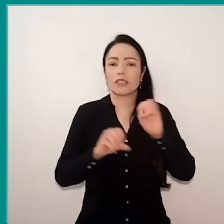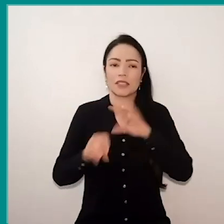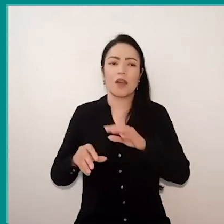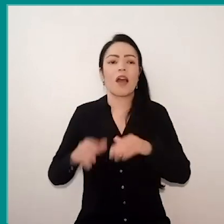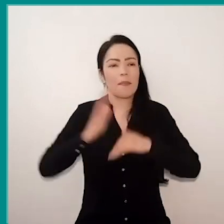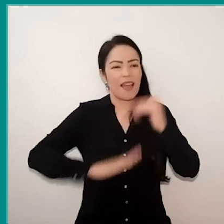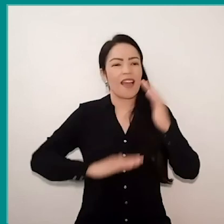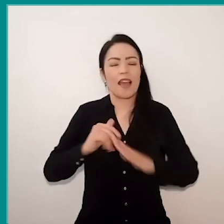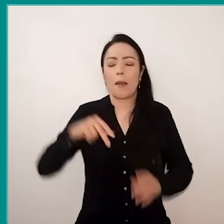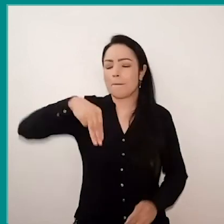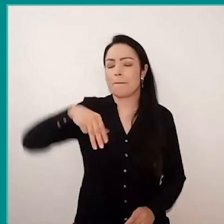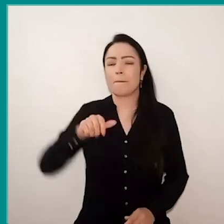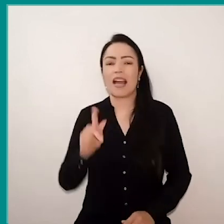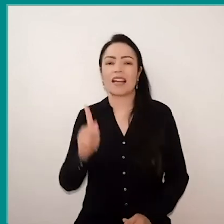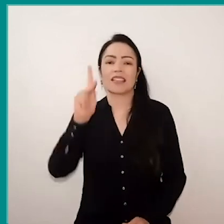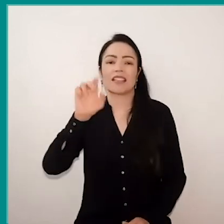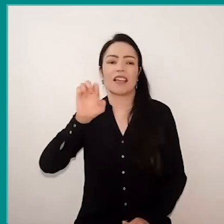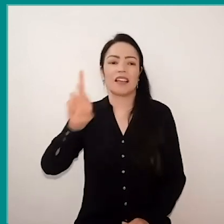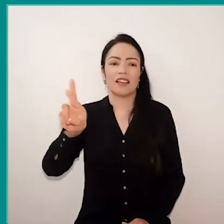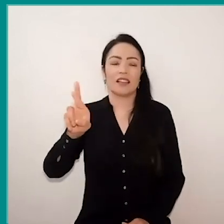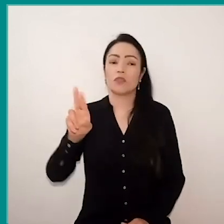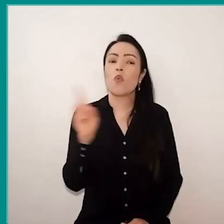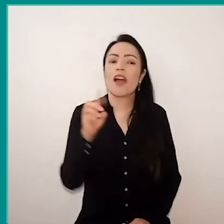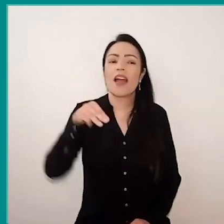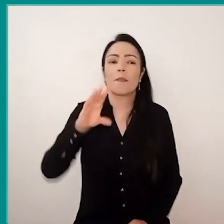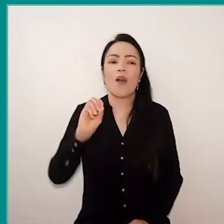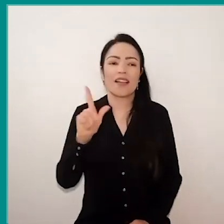And it's not a fad, it's what fact makes teaching meaningful,